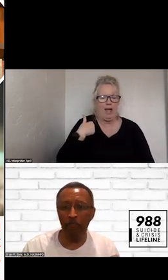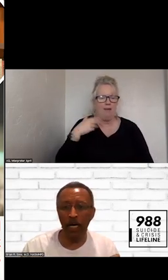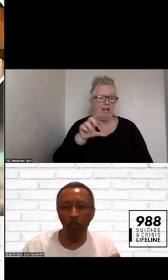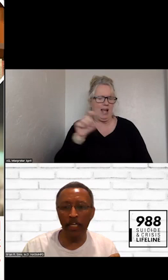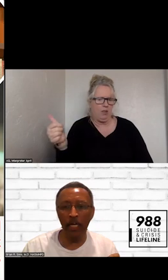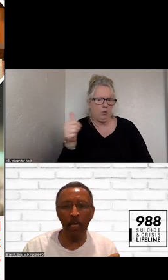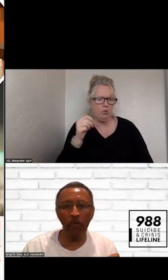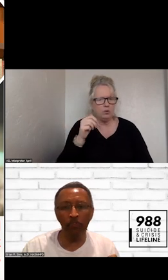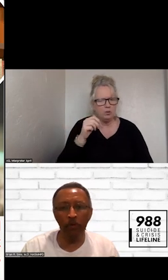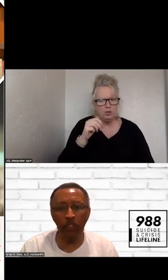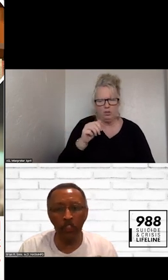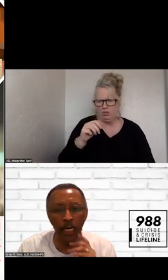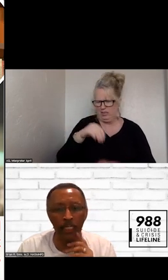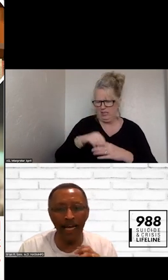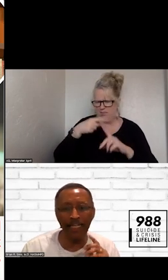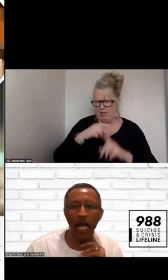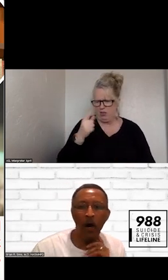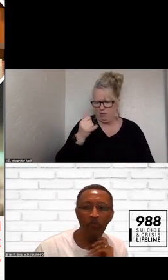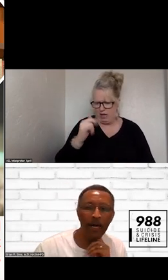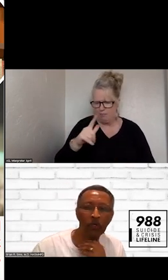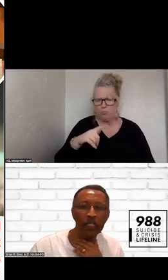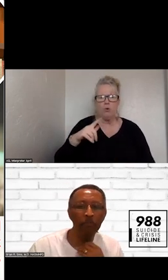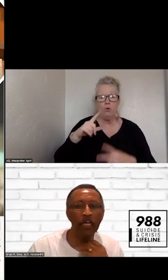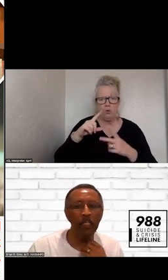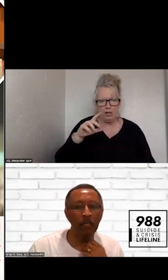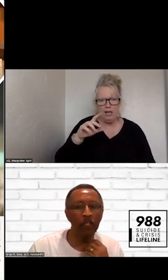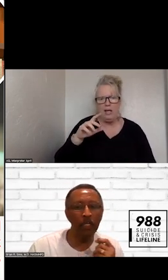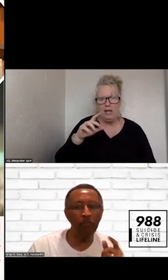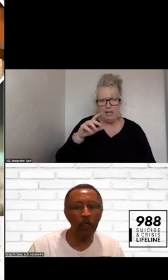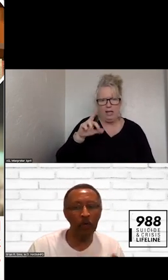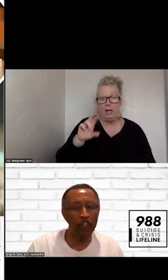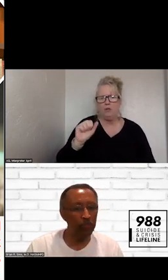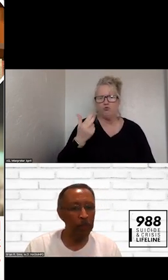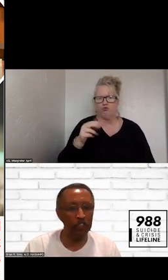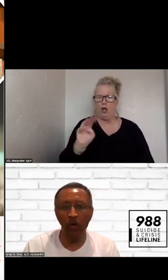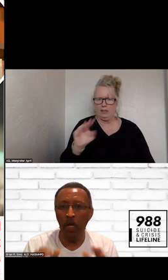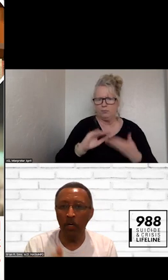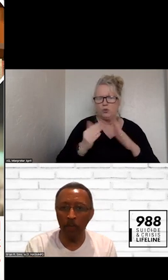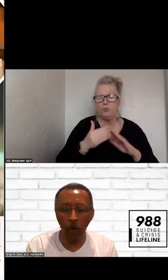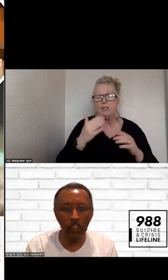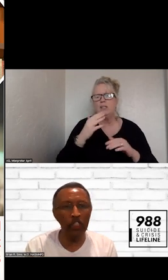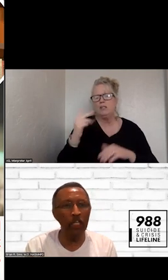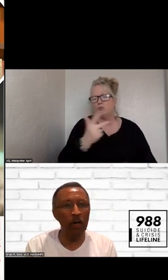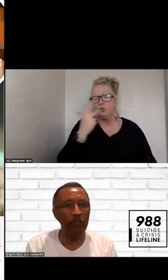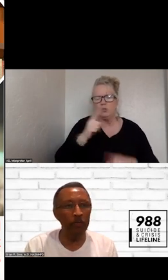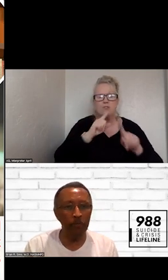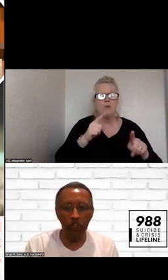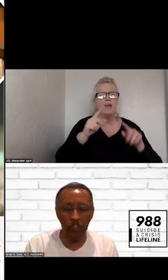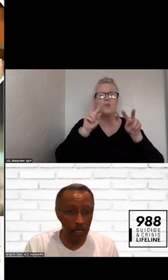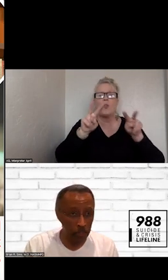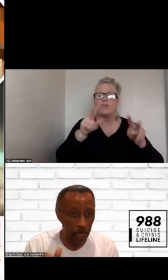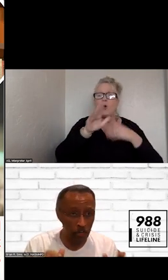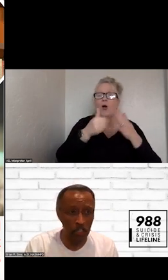UP. ONE IN APRIL AND COMMUNITY RESPONSE. LOOK FORWARD TO SEEING YOU ALL AND